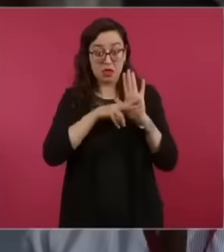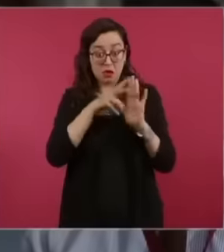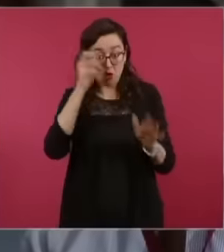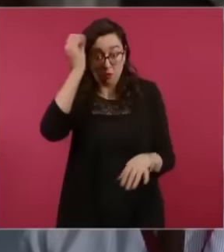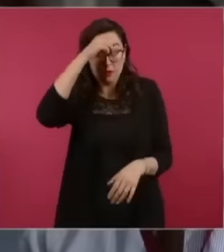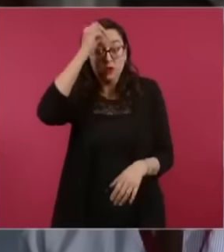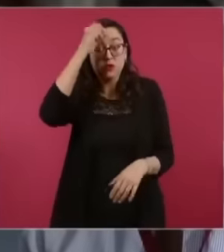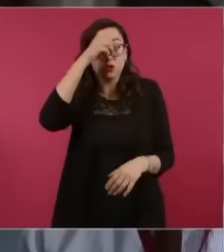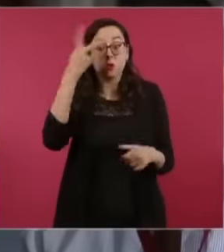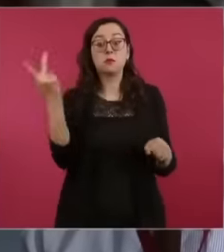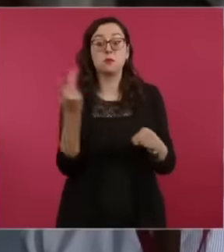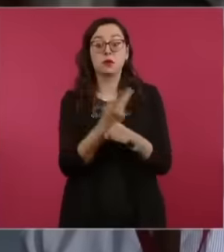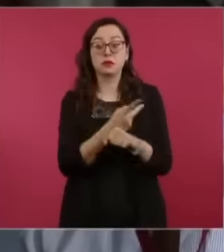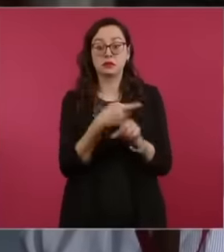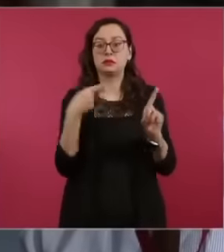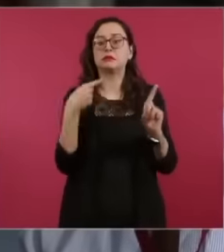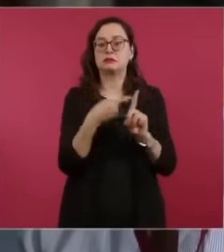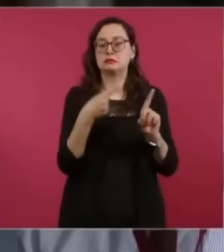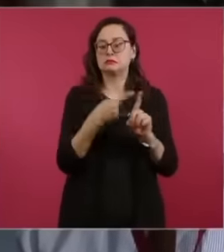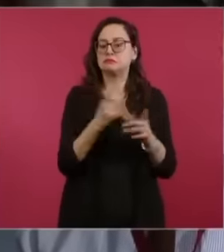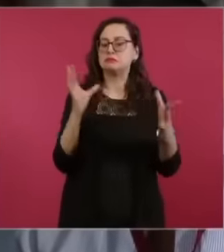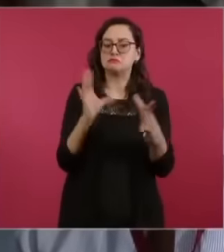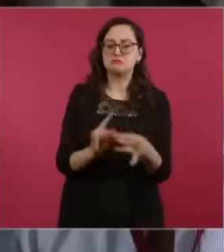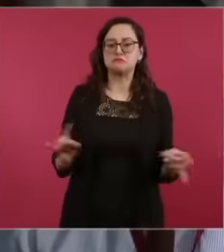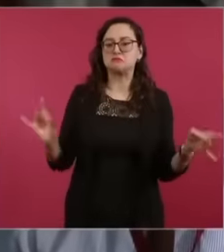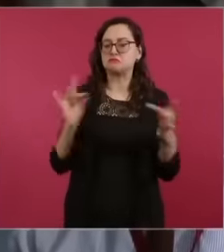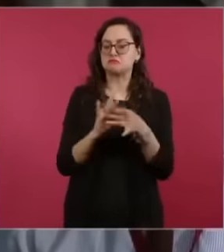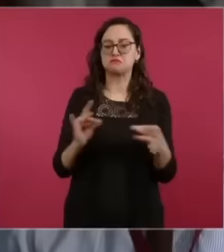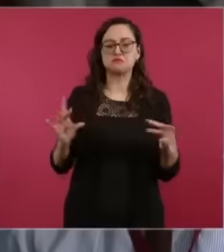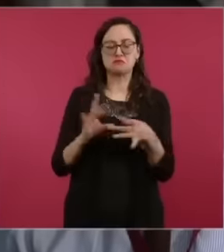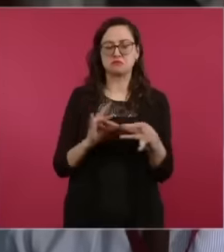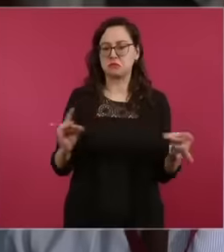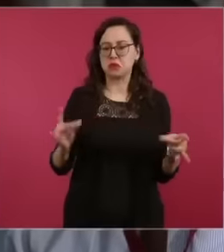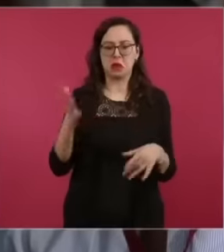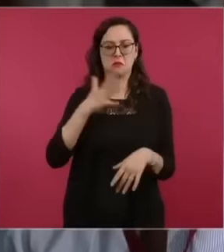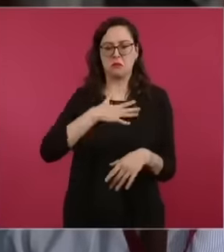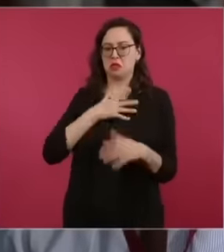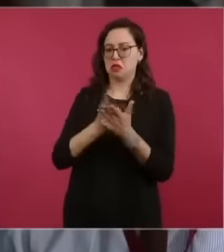the businessman makes his defense. obviously he does not have the right and it is his right but hey